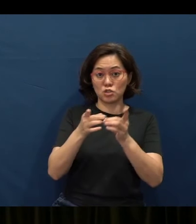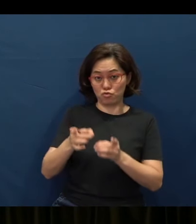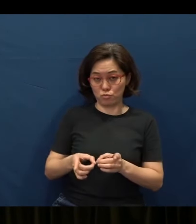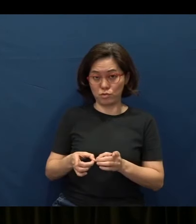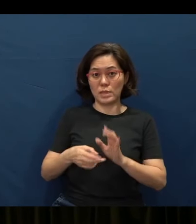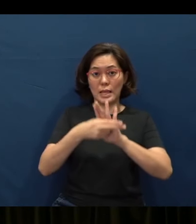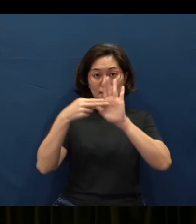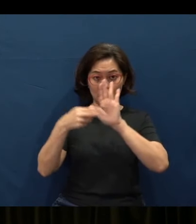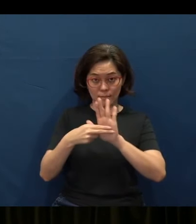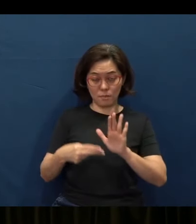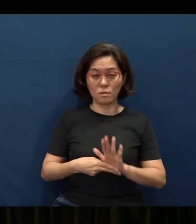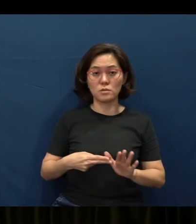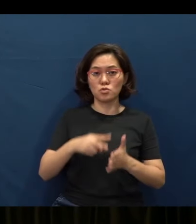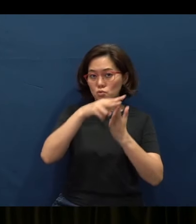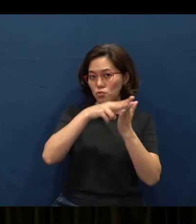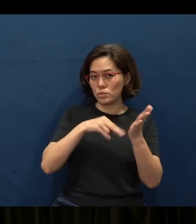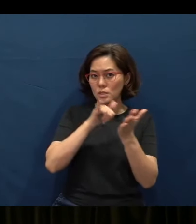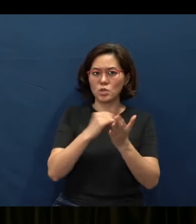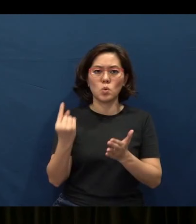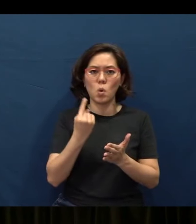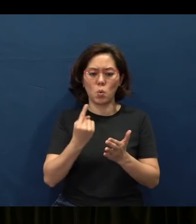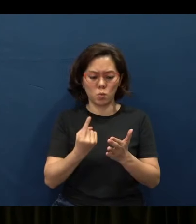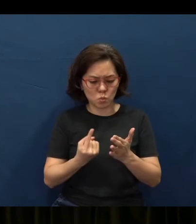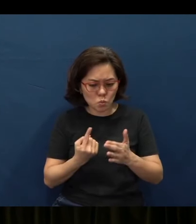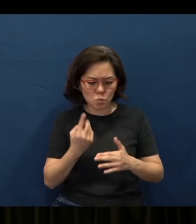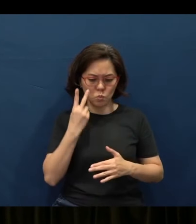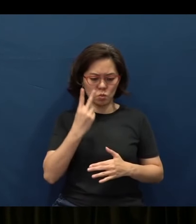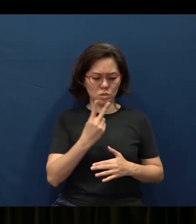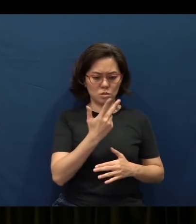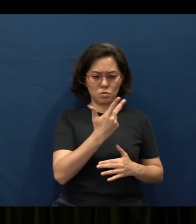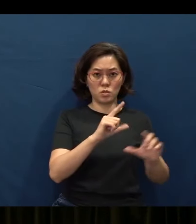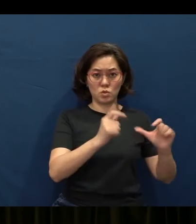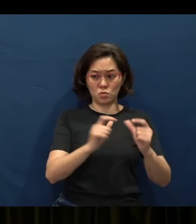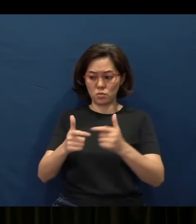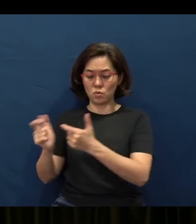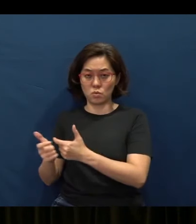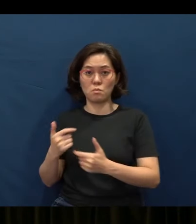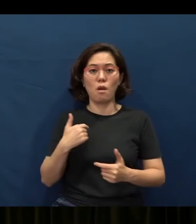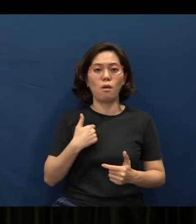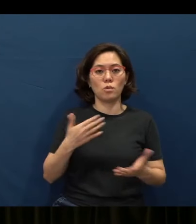When you read actually the wisdom literature, you always come across these three groups of people that I’m going to introduce to you.